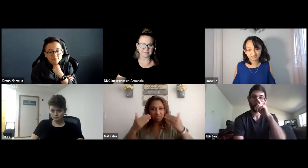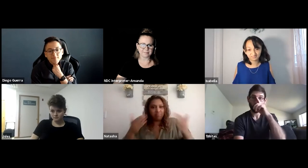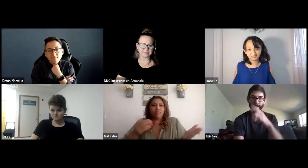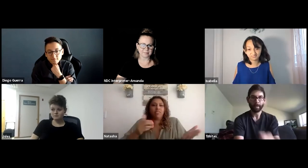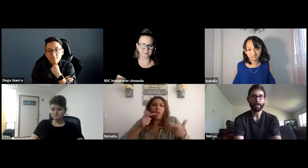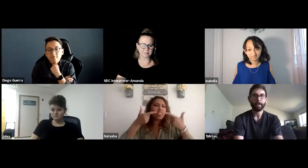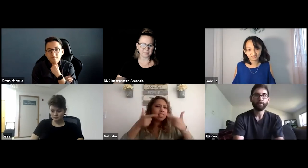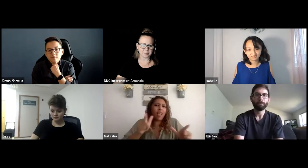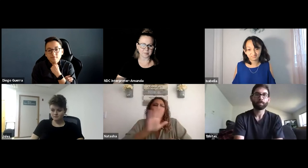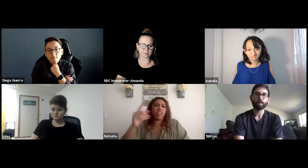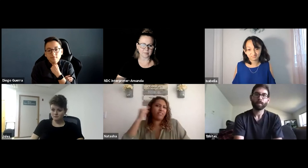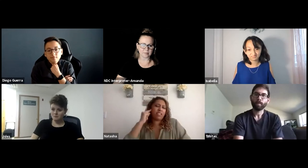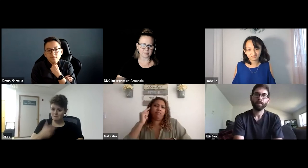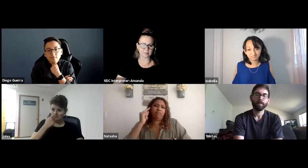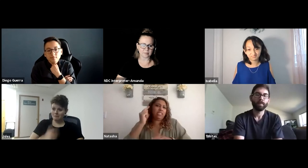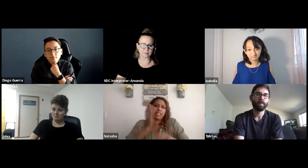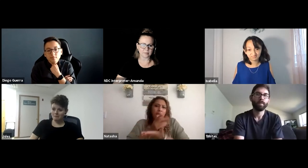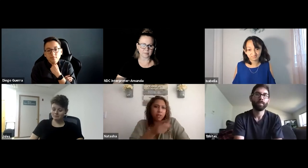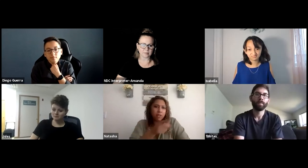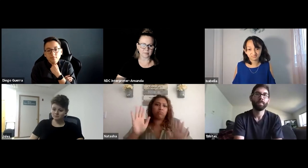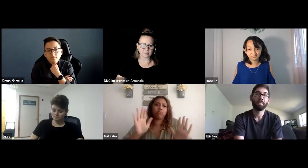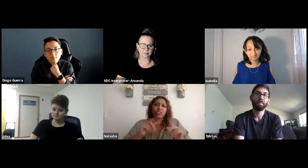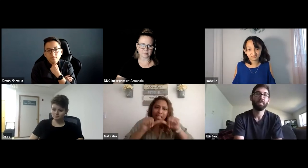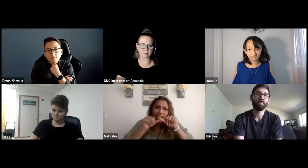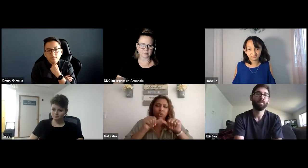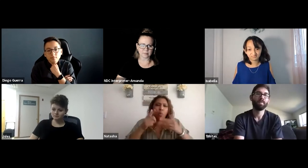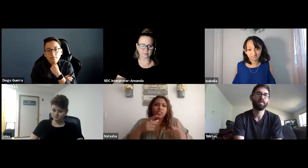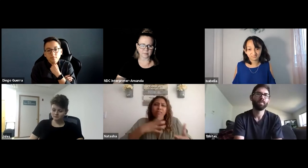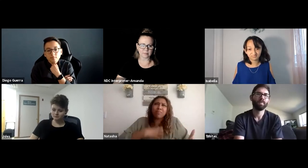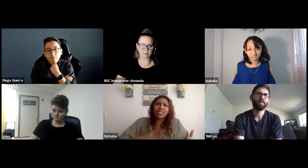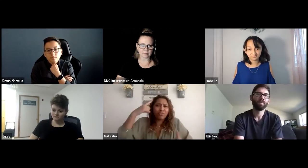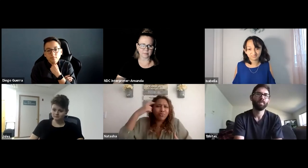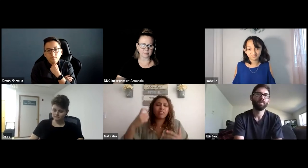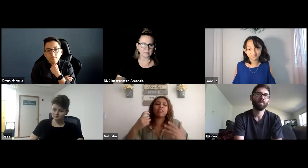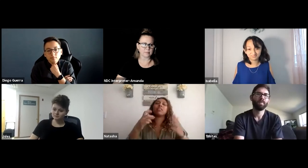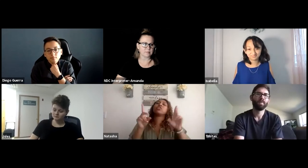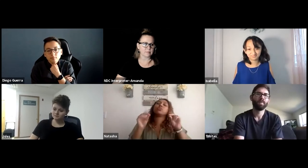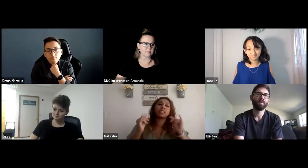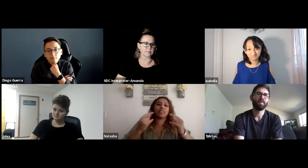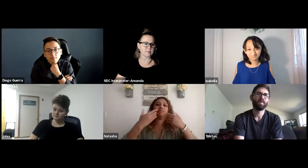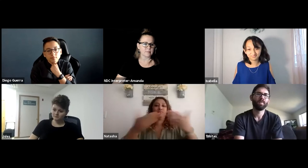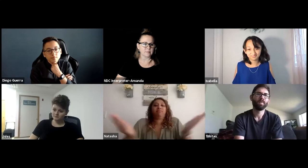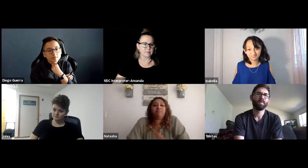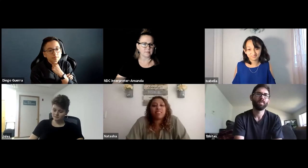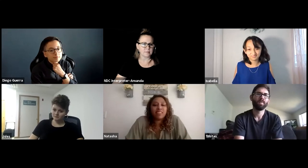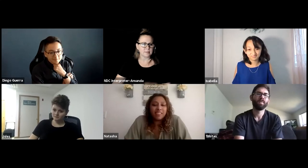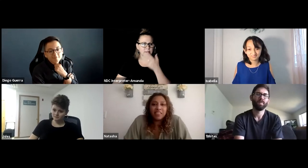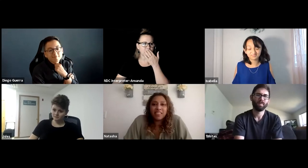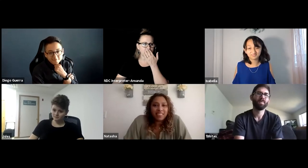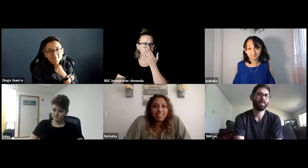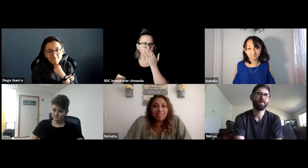my degree in criminal justice and thanks to my father for also mentioning that. We can't let a lack of hearing stop us from achieving our dreams.